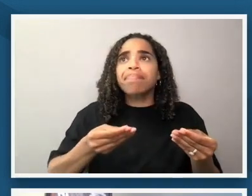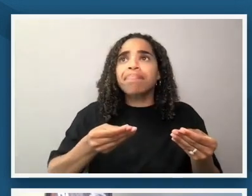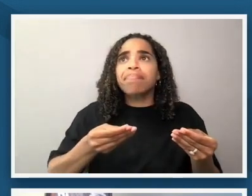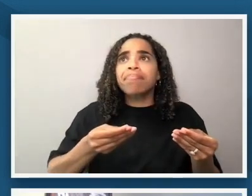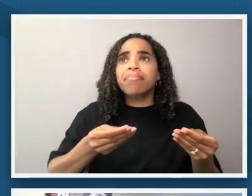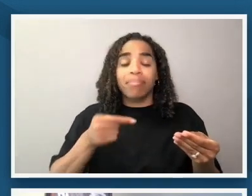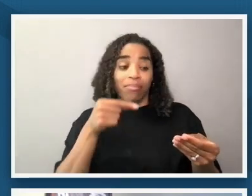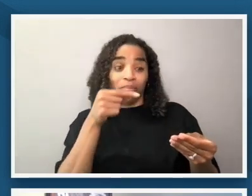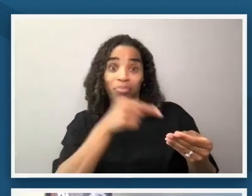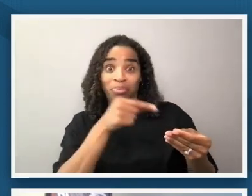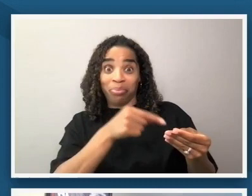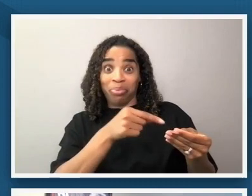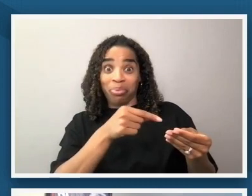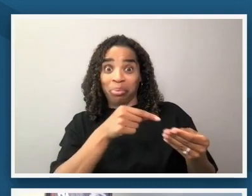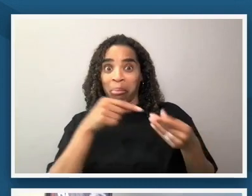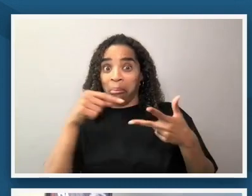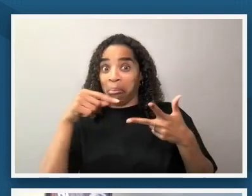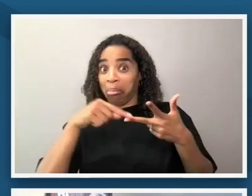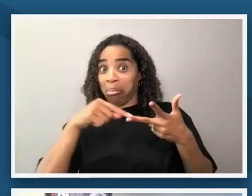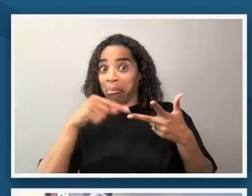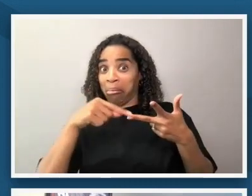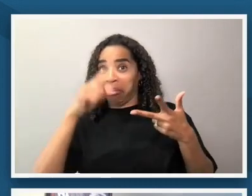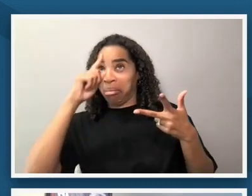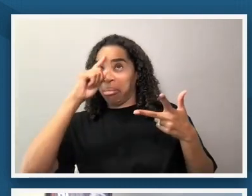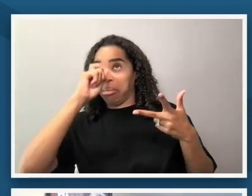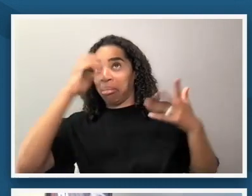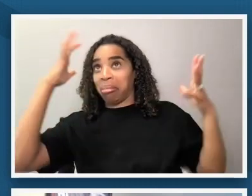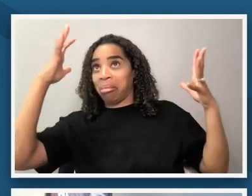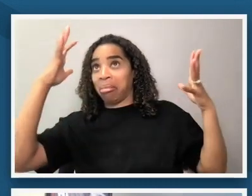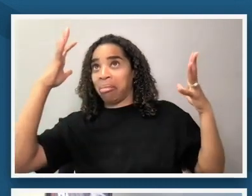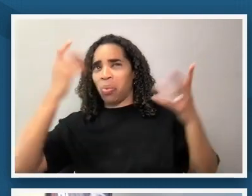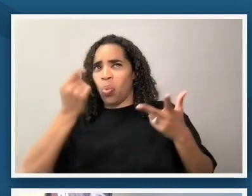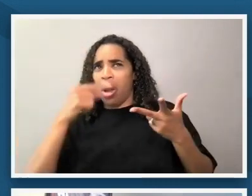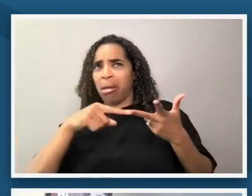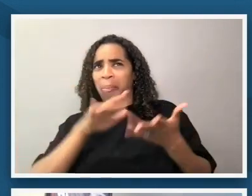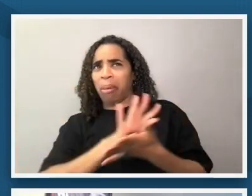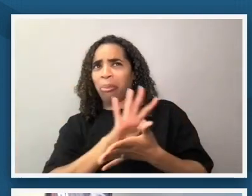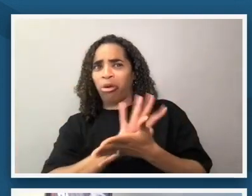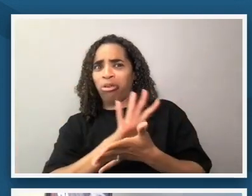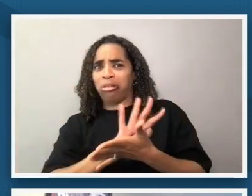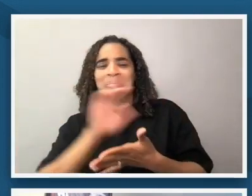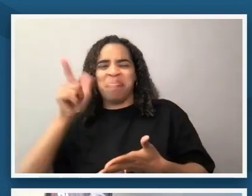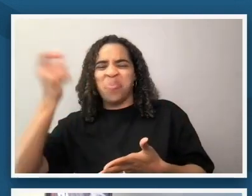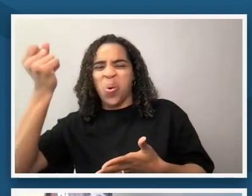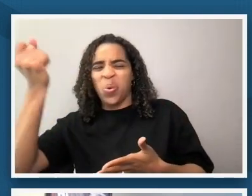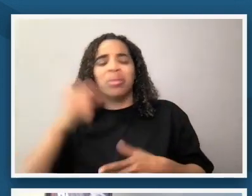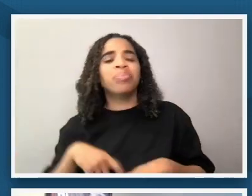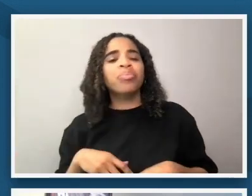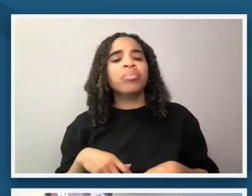wondering of what that might be